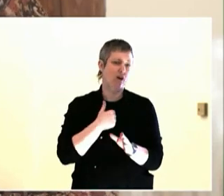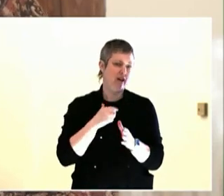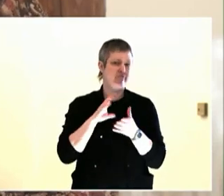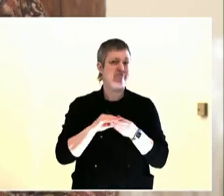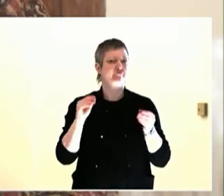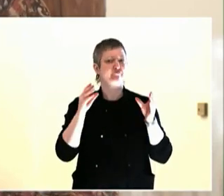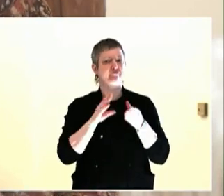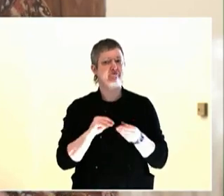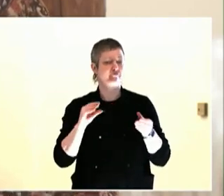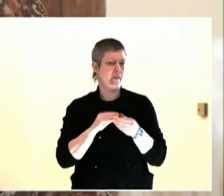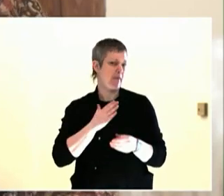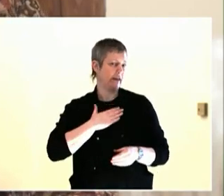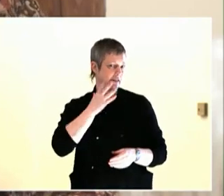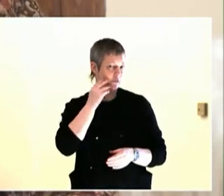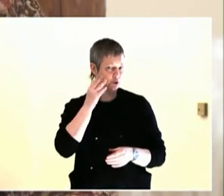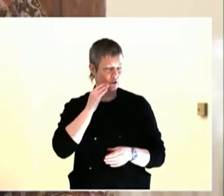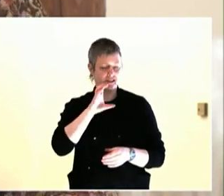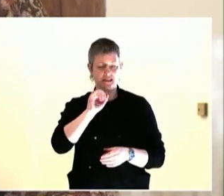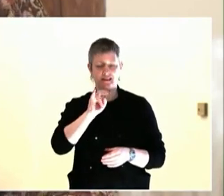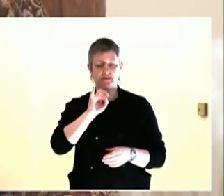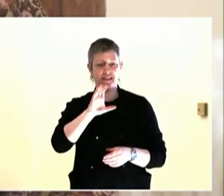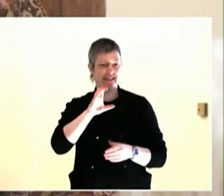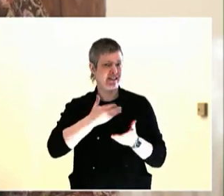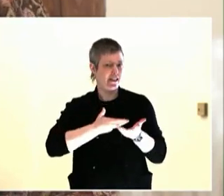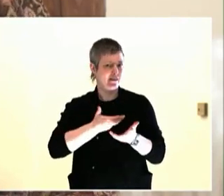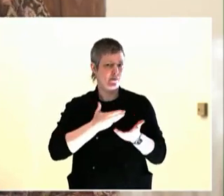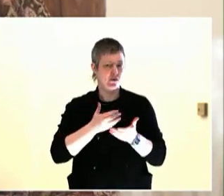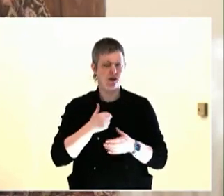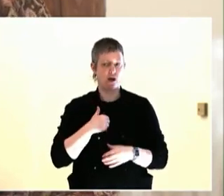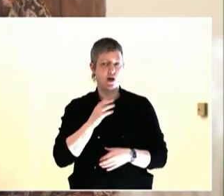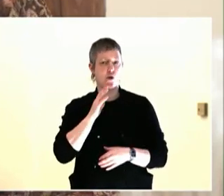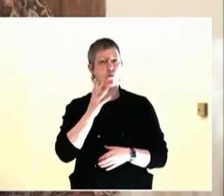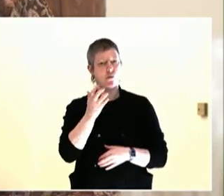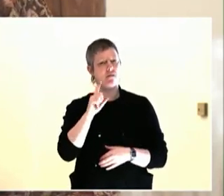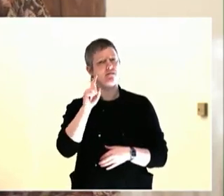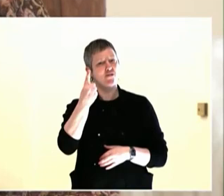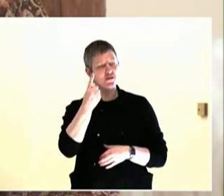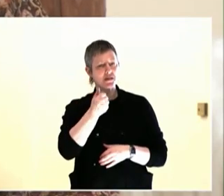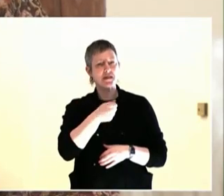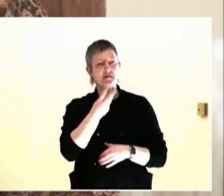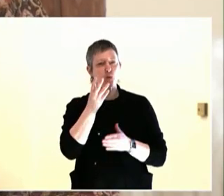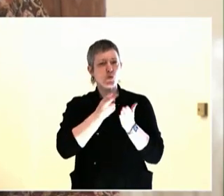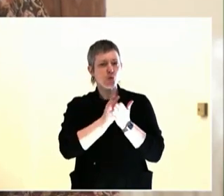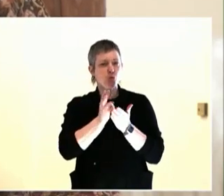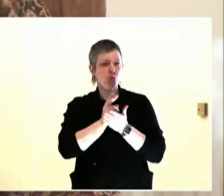communities to solve identified issues. Now, her work focuses more on